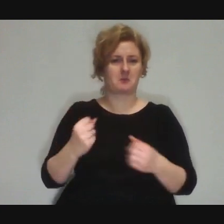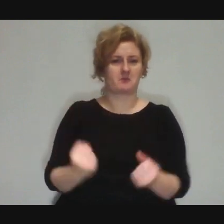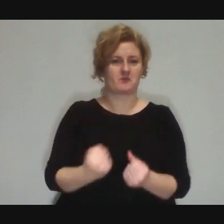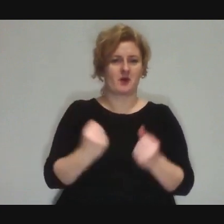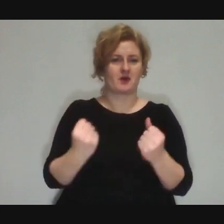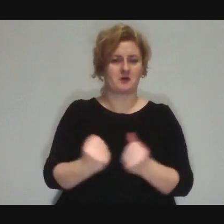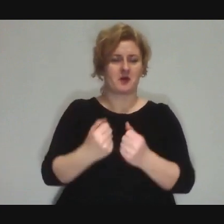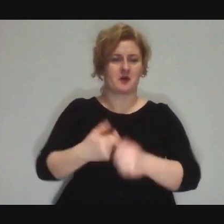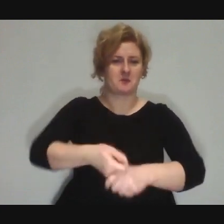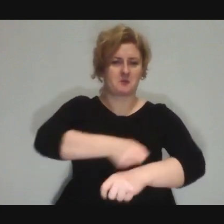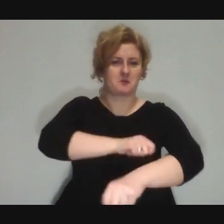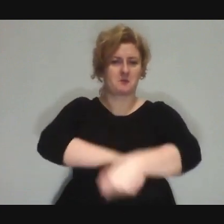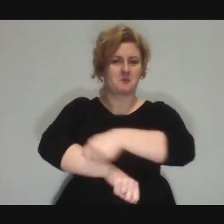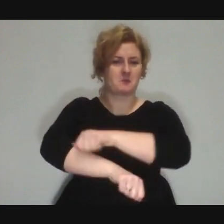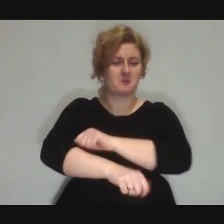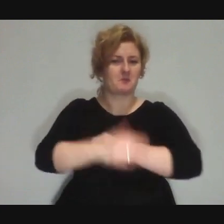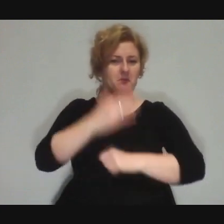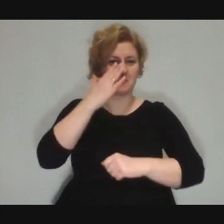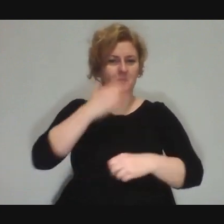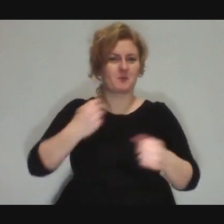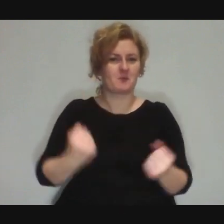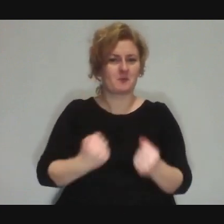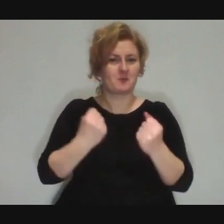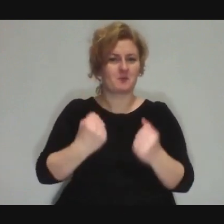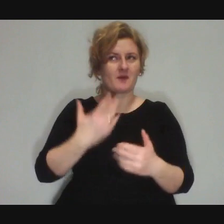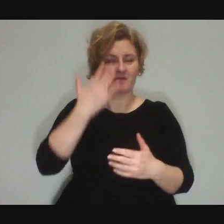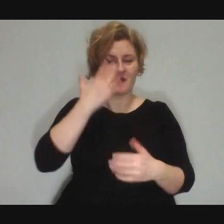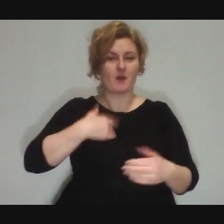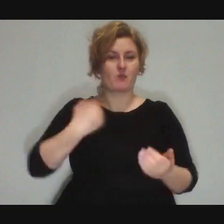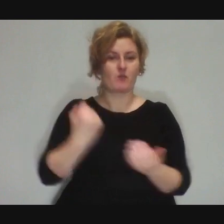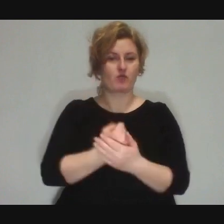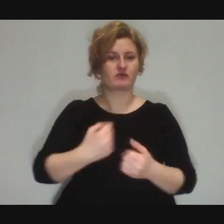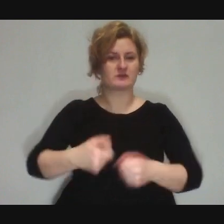because they have it somewhere in the back of their mind that they're supposed to show something.